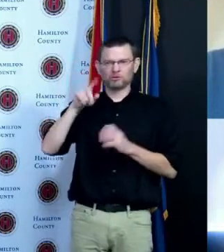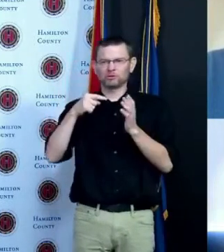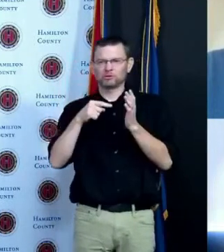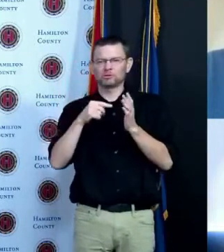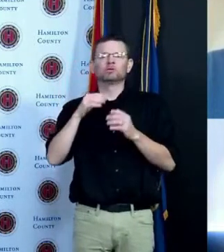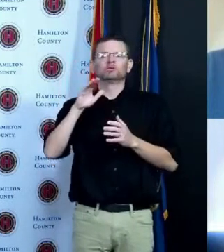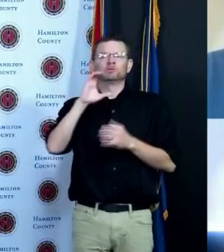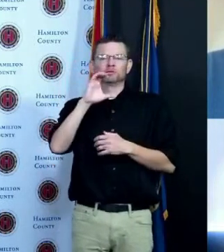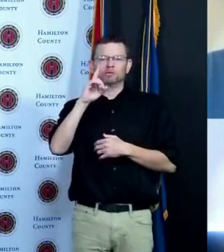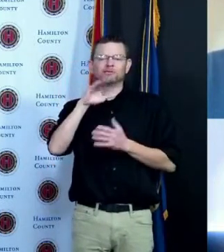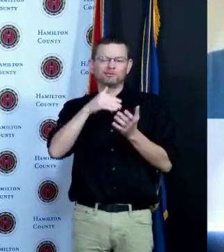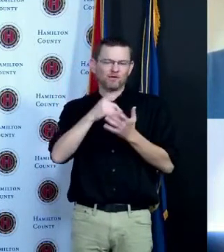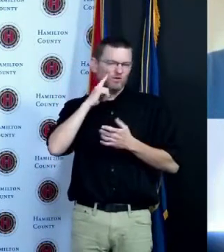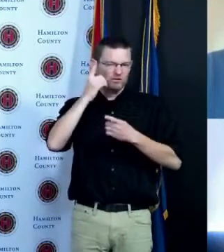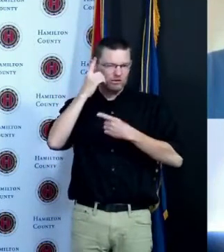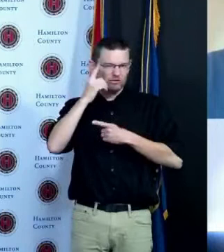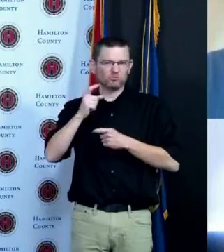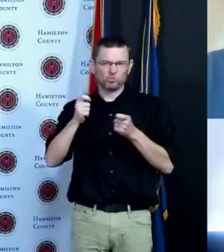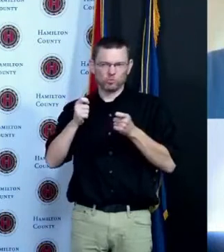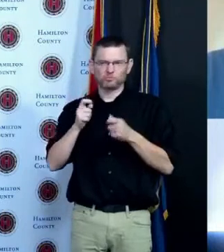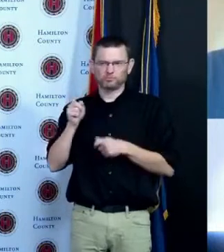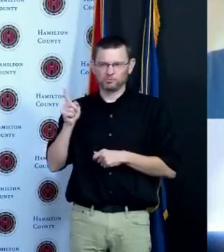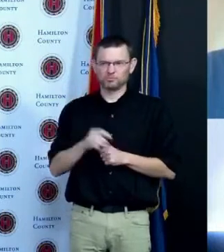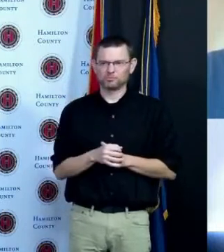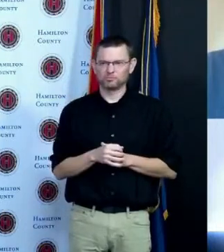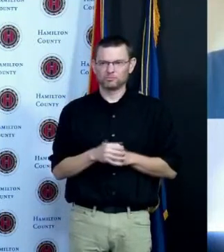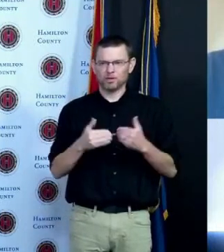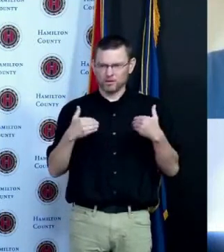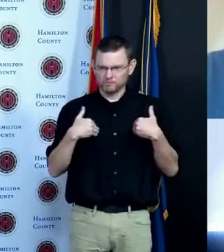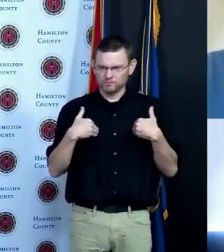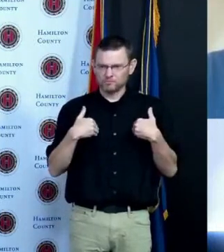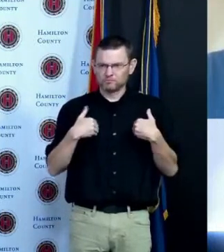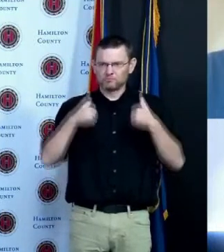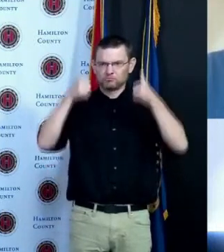breaks down which situations for folks that have been vaccinated and for those that haven't been